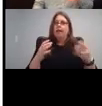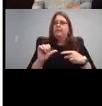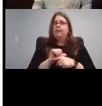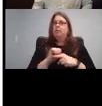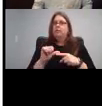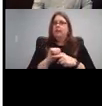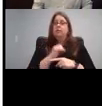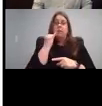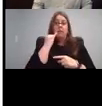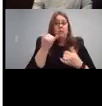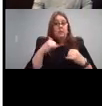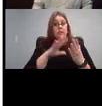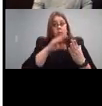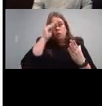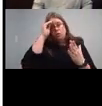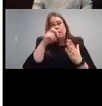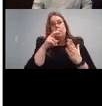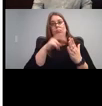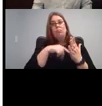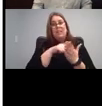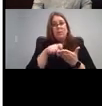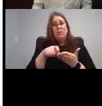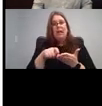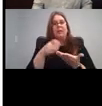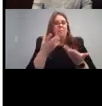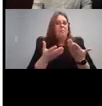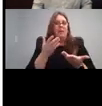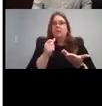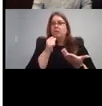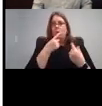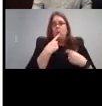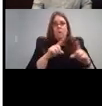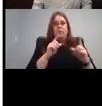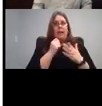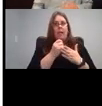writing, then the captions may not help them so much, but it can help you as a parent understand how that's that's